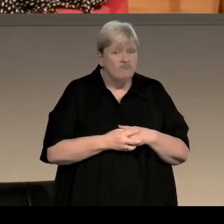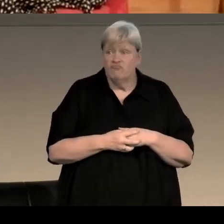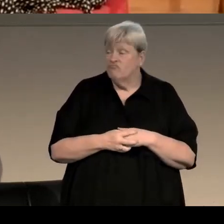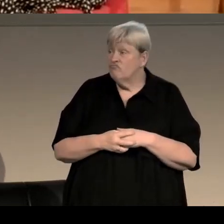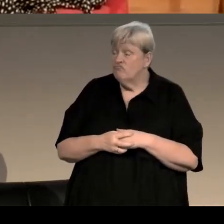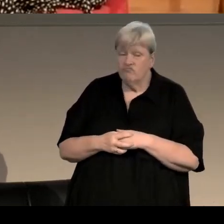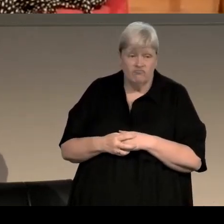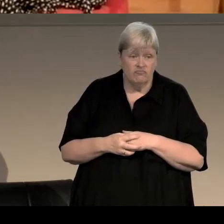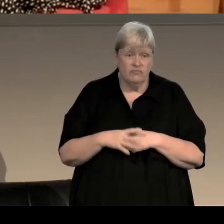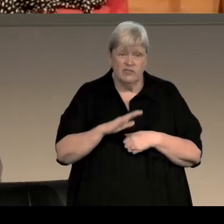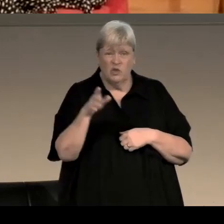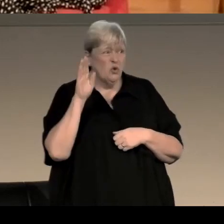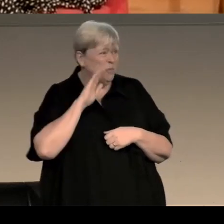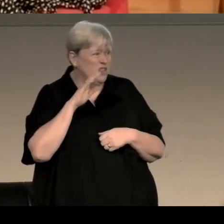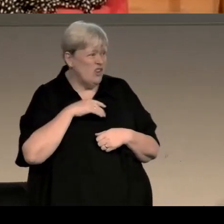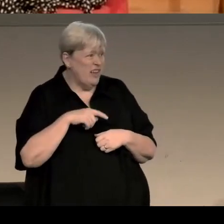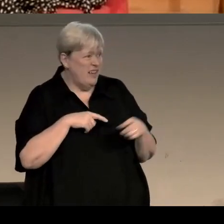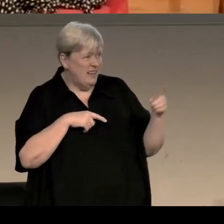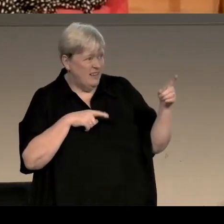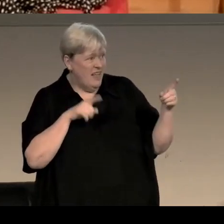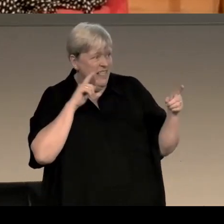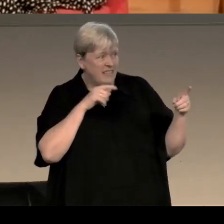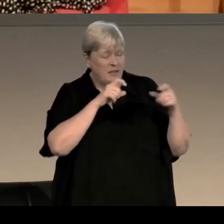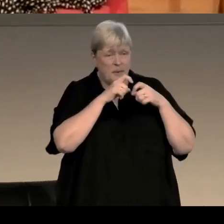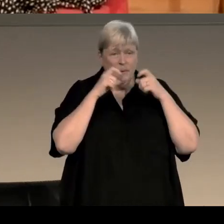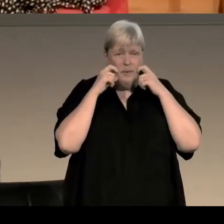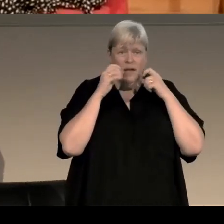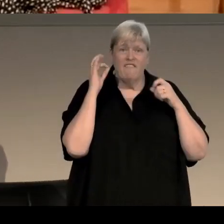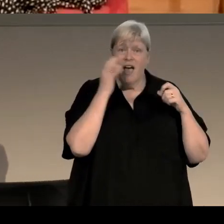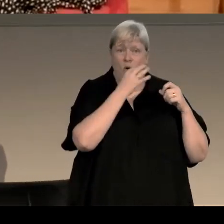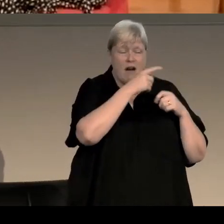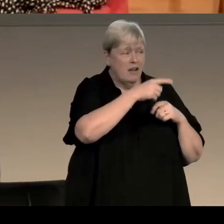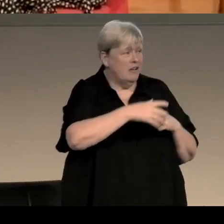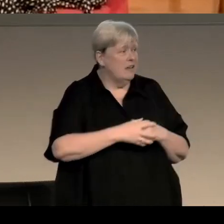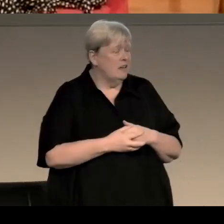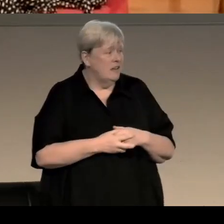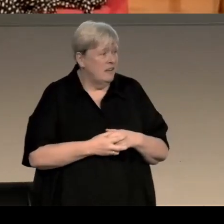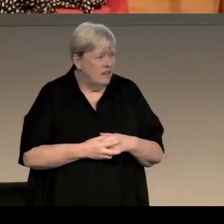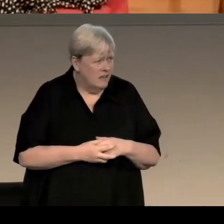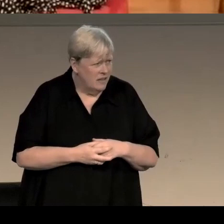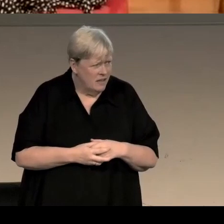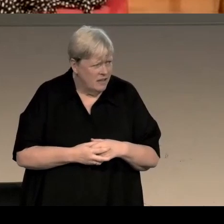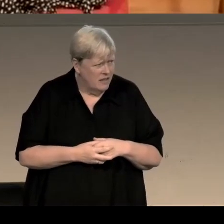Don't be shy or we'll just start picking on you at random. Yes! Okay, I hope this works.